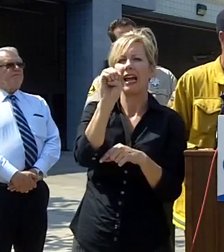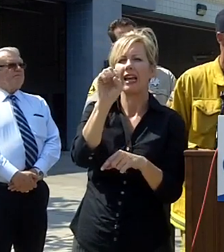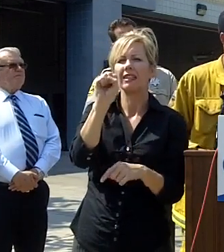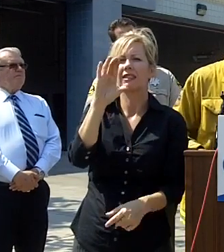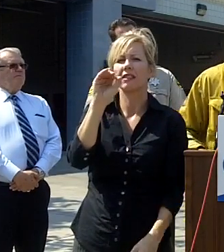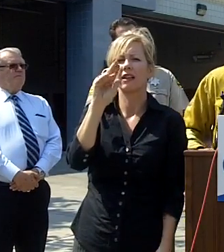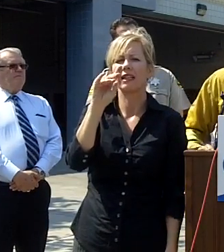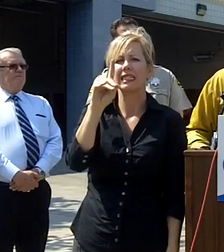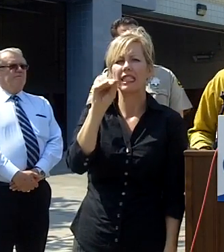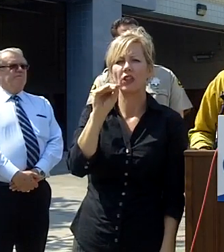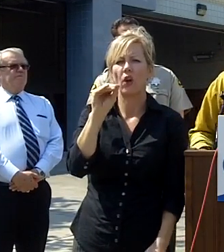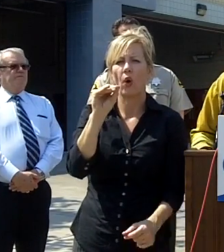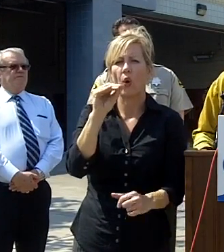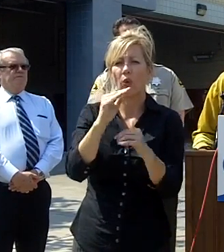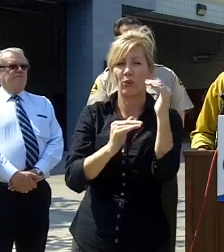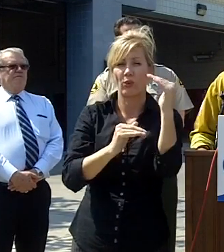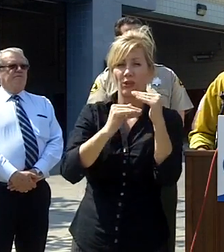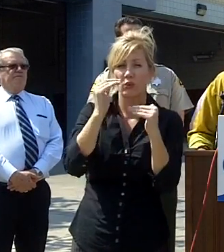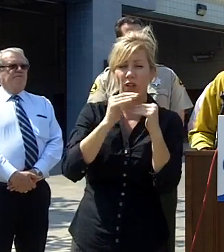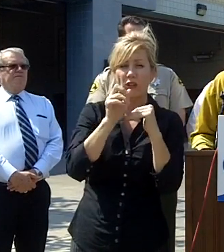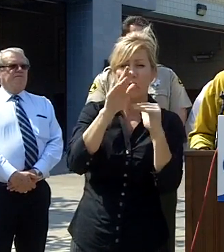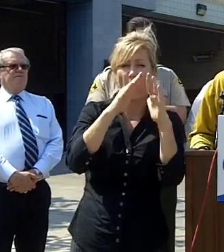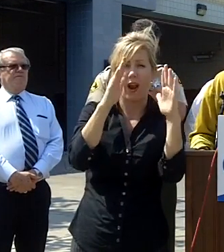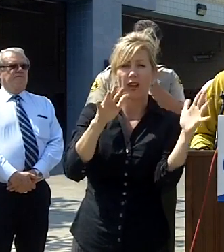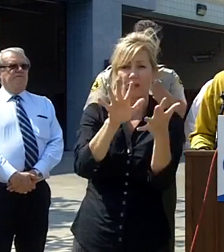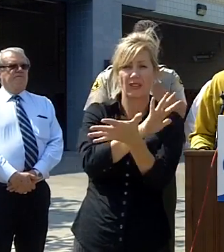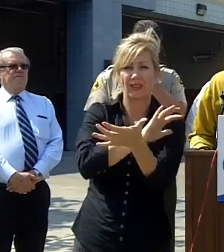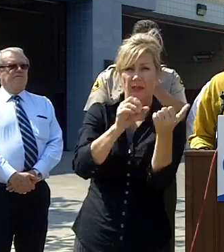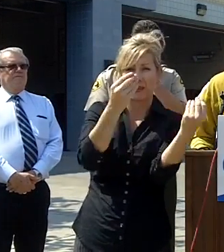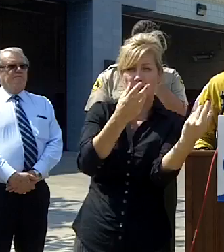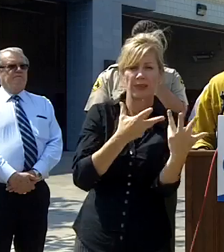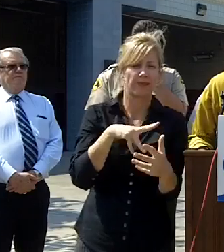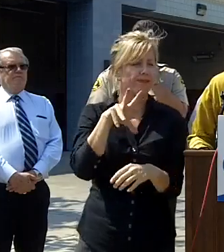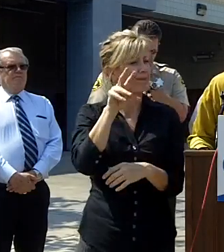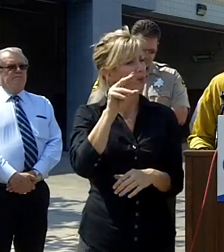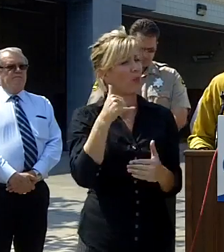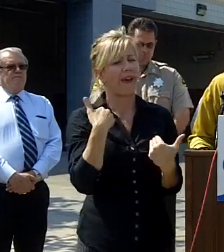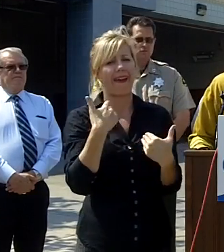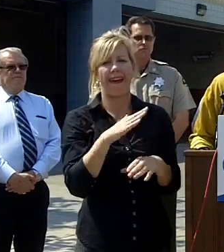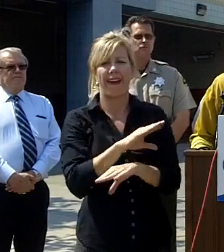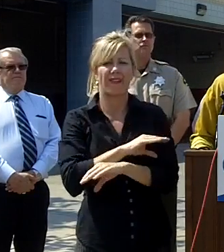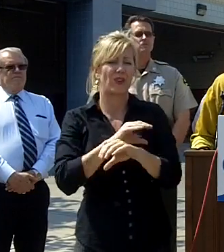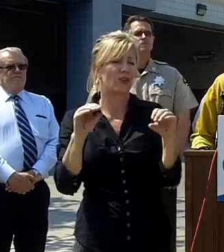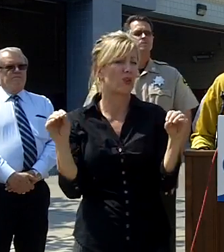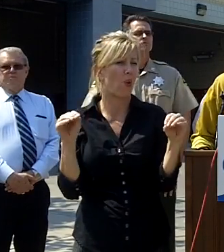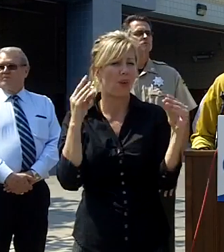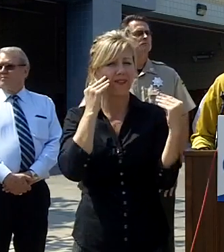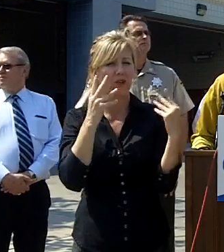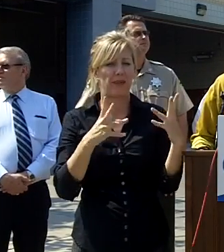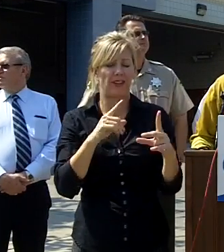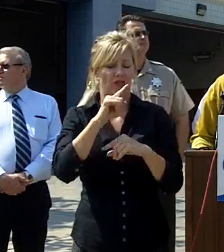I don't I don't have any damage any updates on structure damage on Pendleton nor the fire in escondido